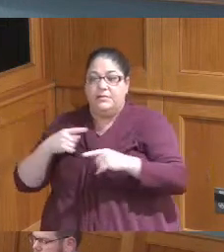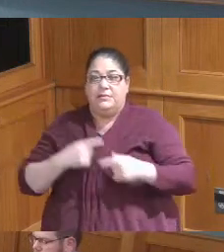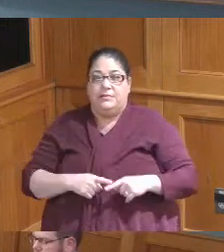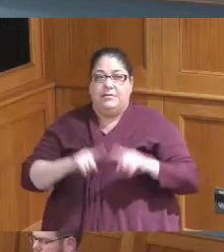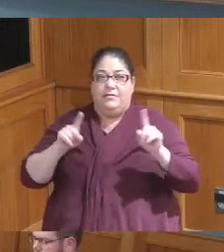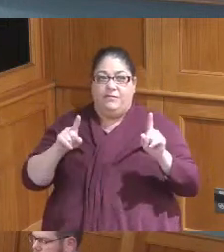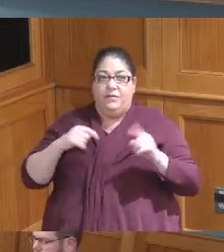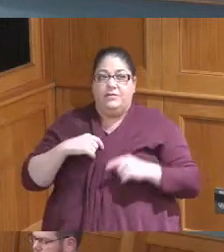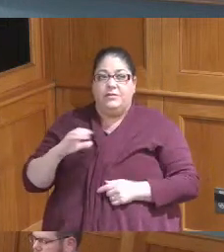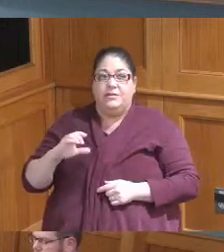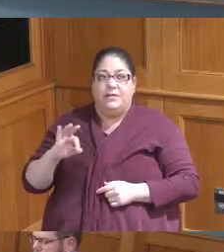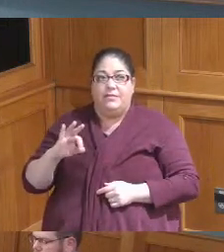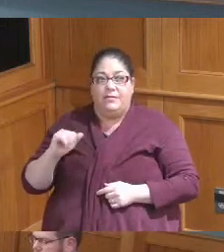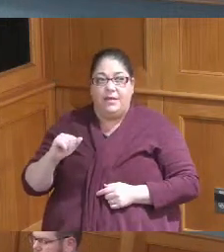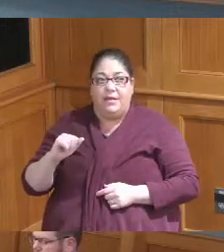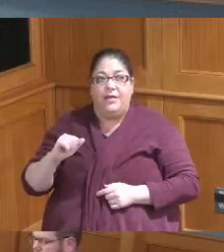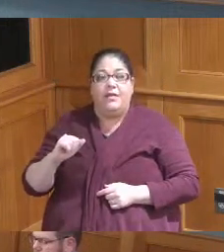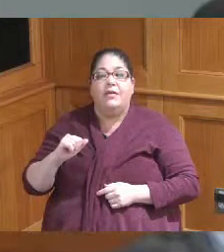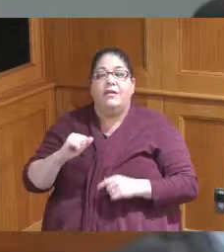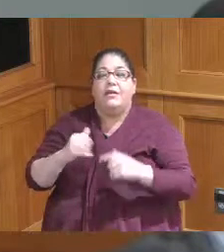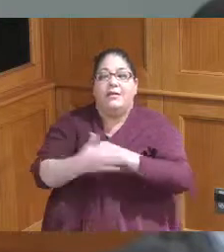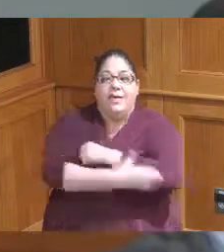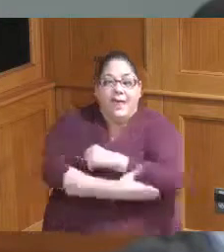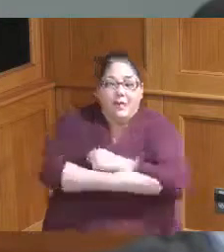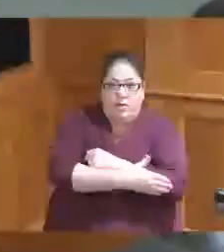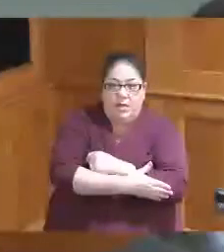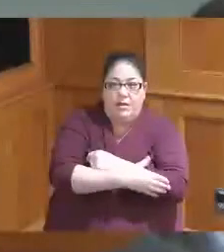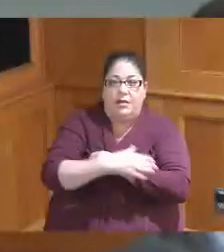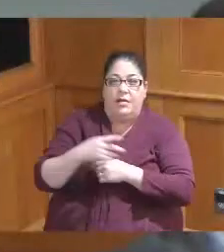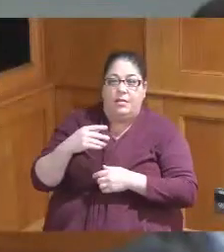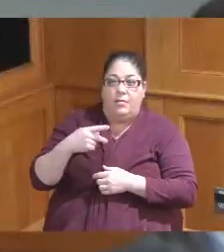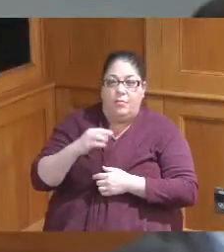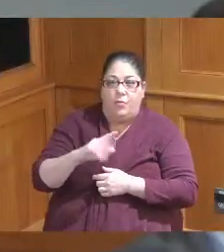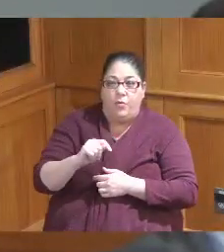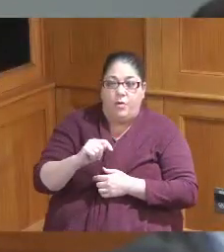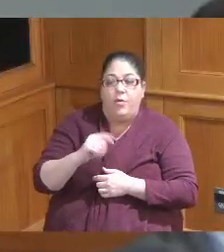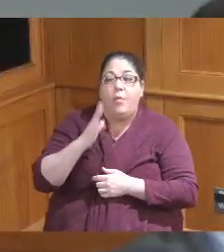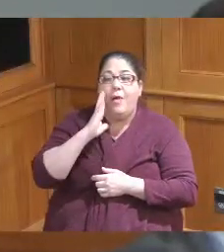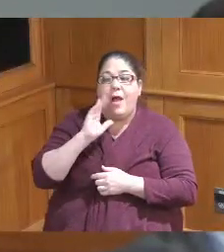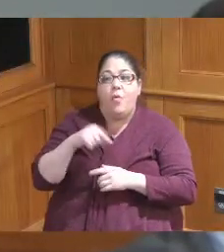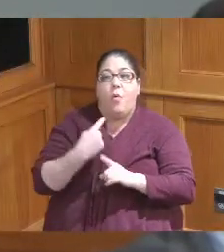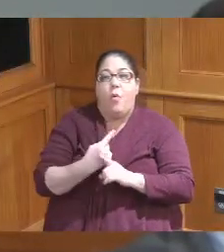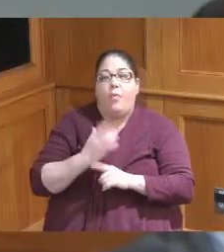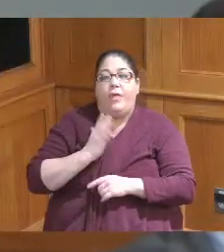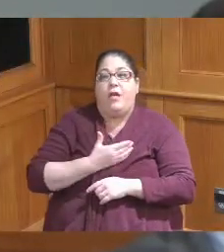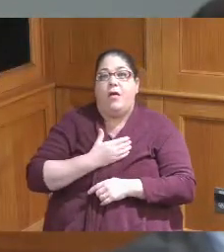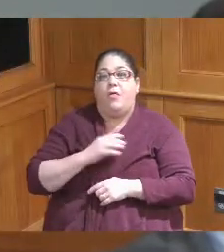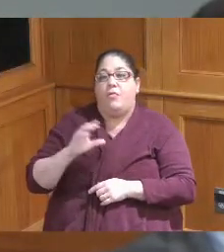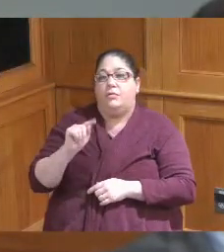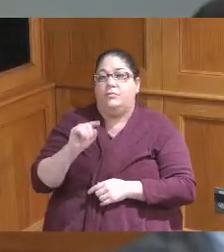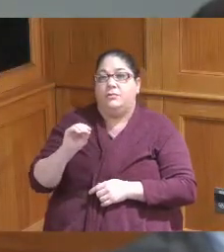CFA and the Port because it involves the county stream of occupancy tax revenues right and what I